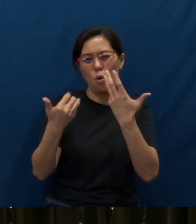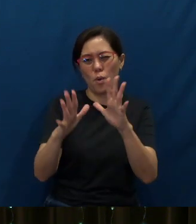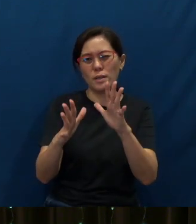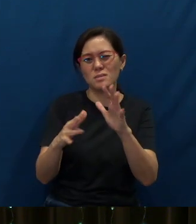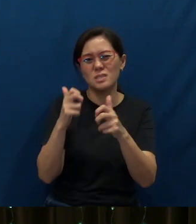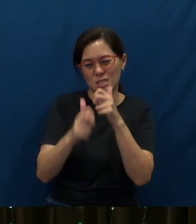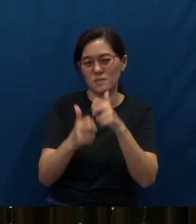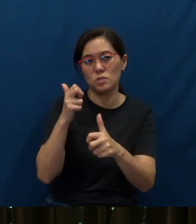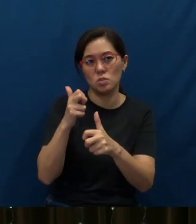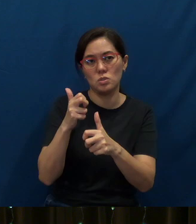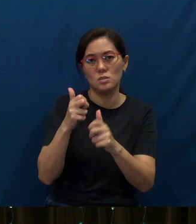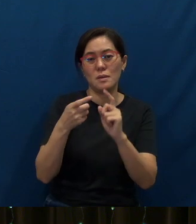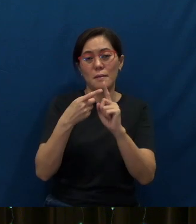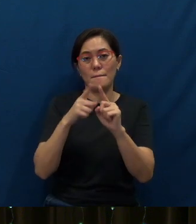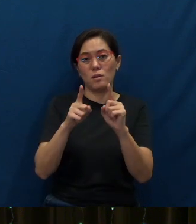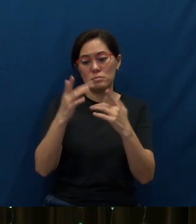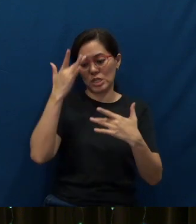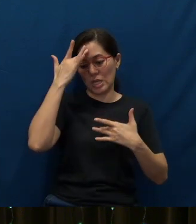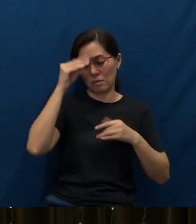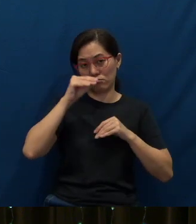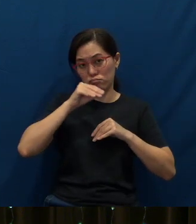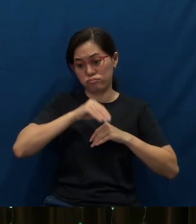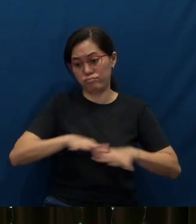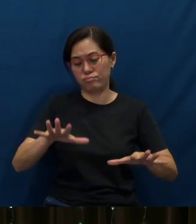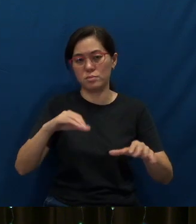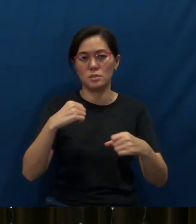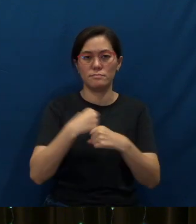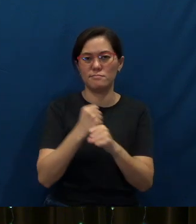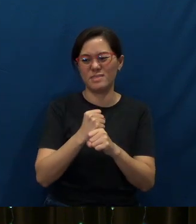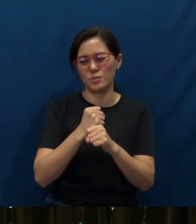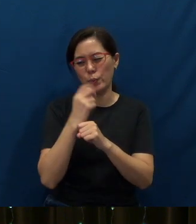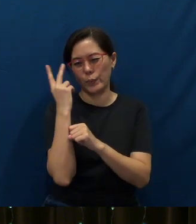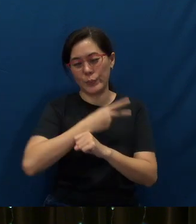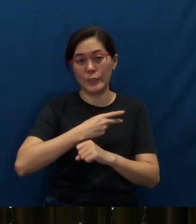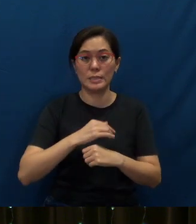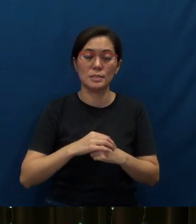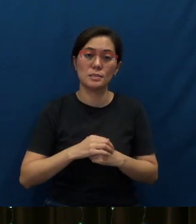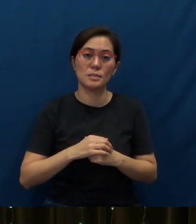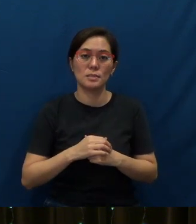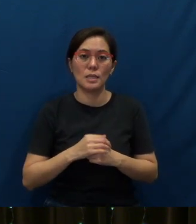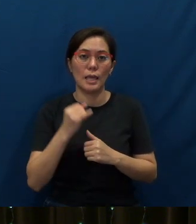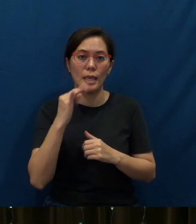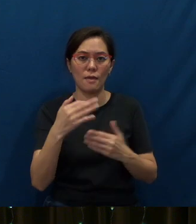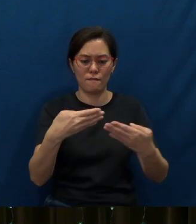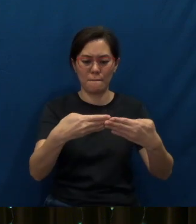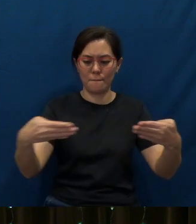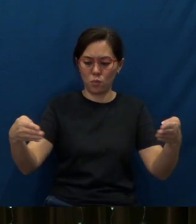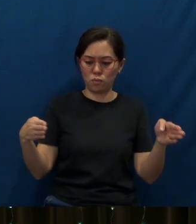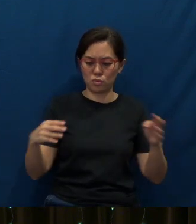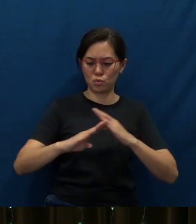But the pandemic has certainly made things worse. So if border restrictions will continue like this